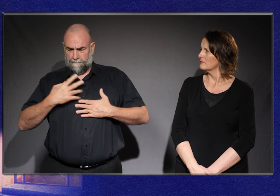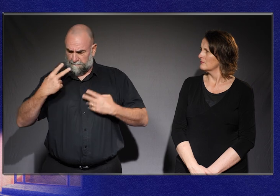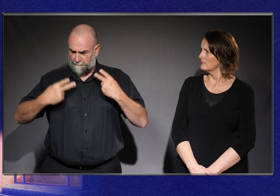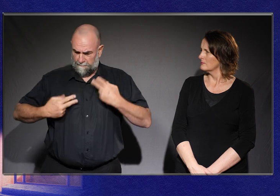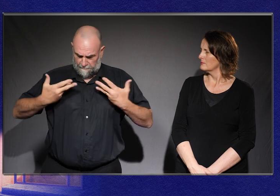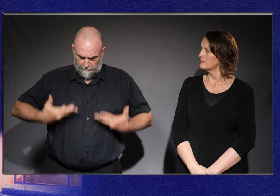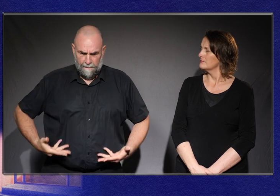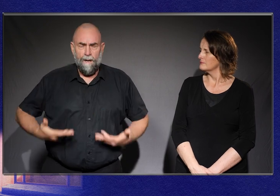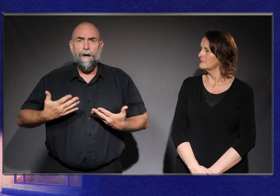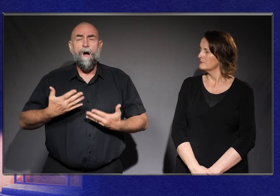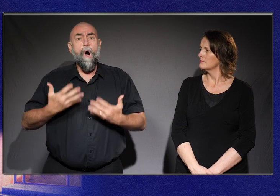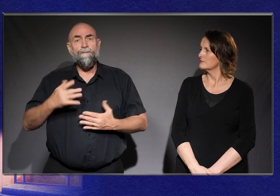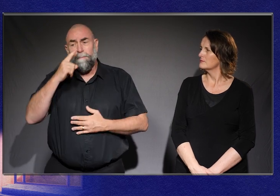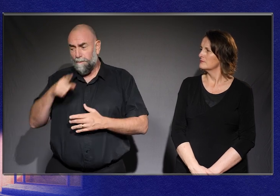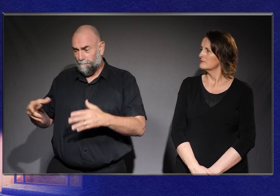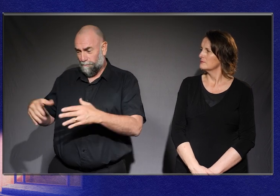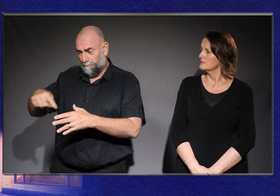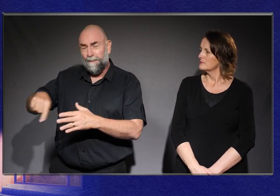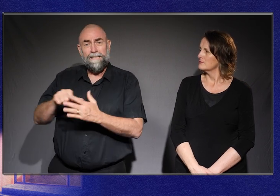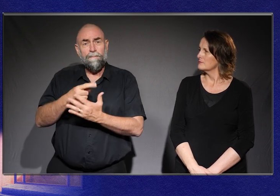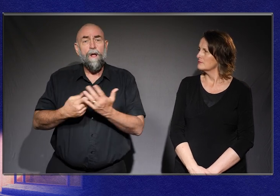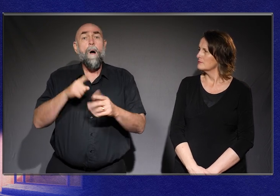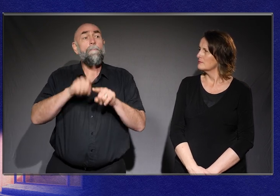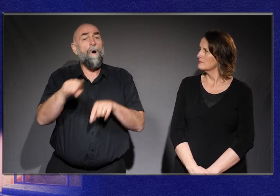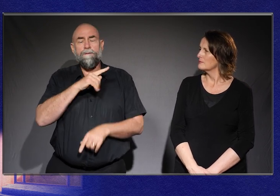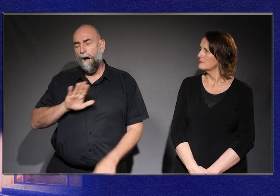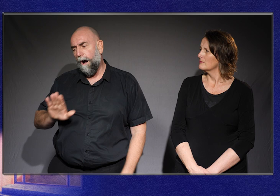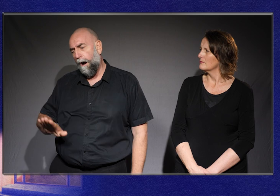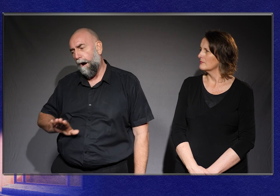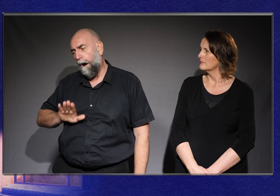Often people with disability are seen with sympathy, or fear.